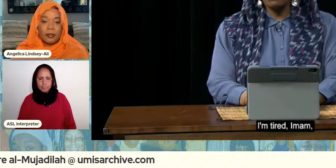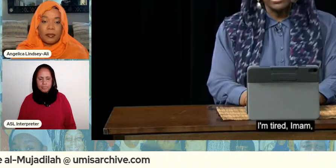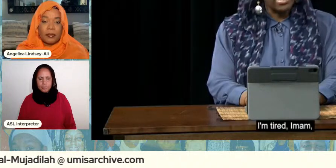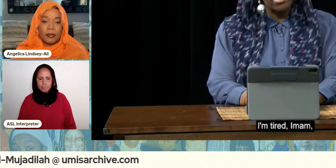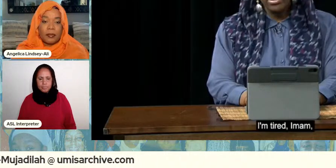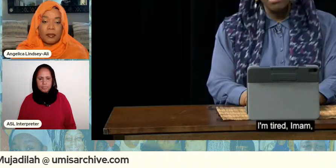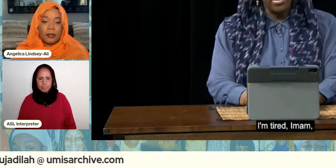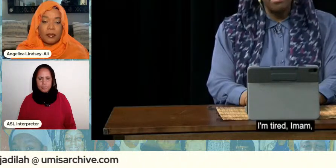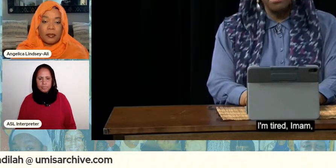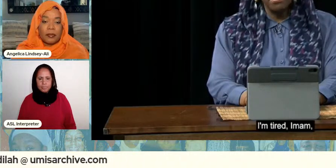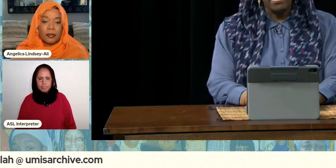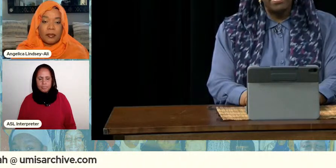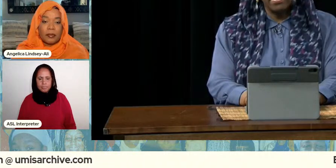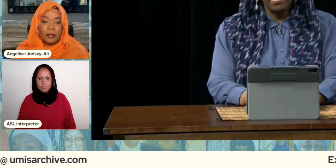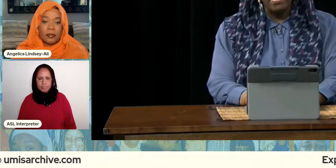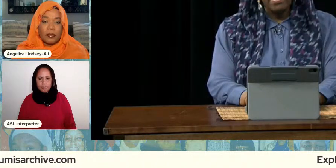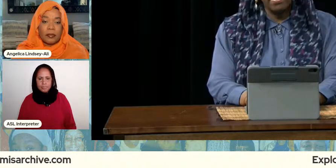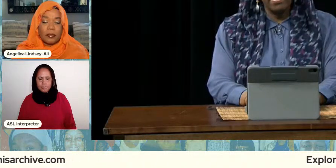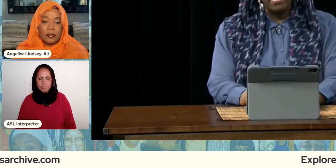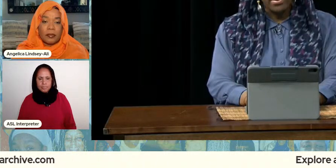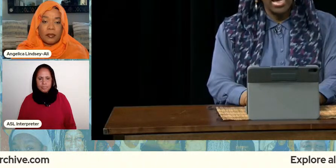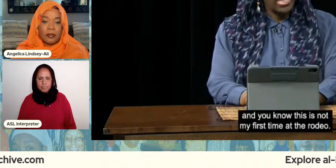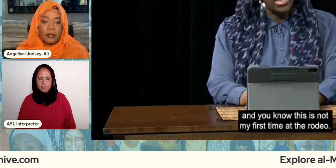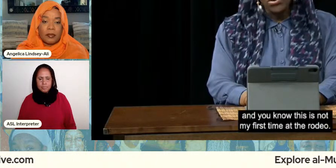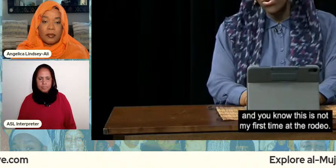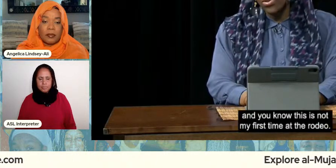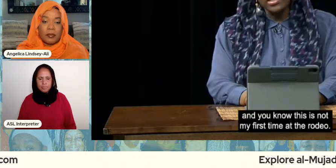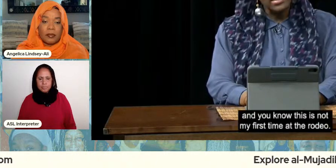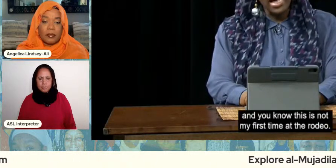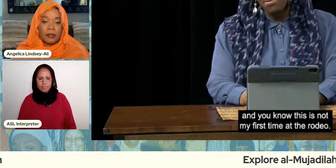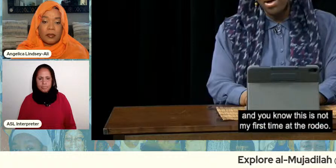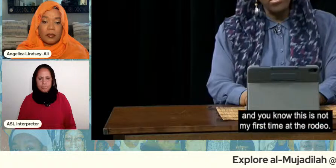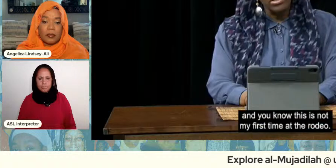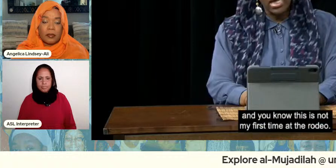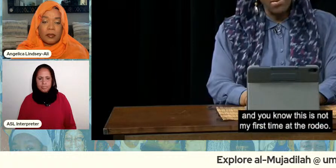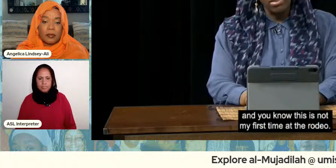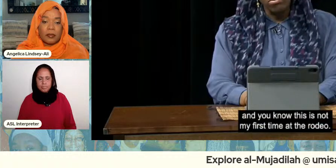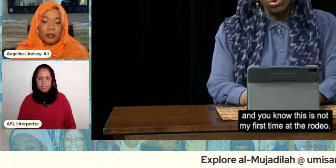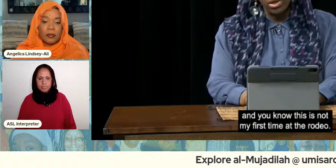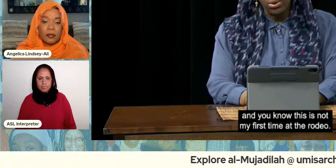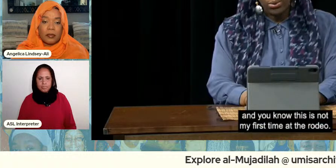i'm tired ma'am and you know this is not my first time at the rodeo